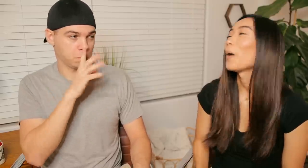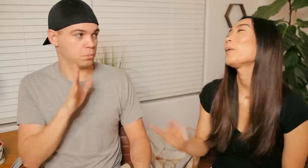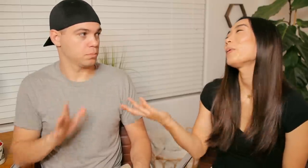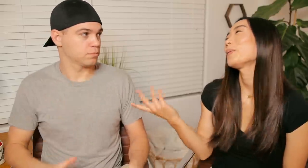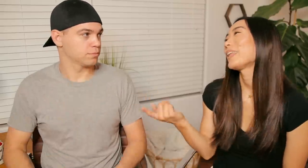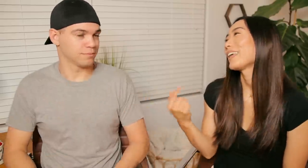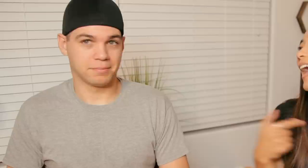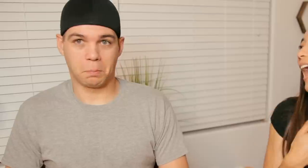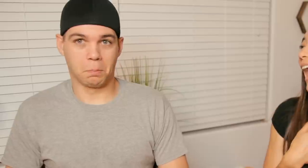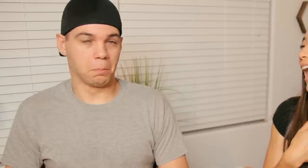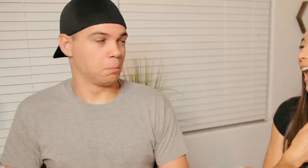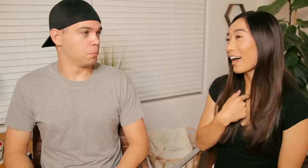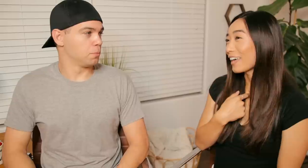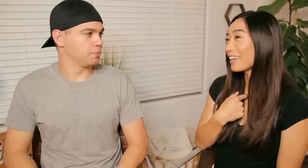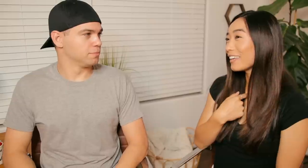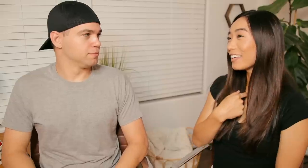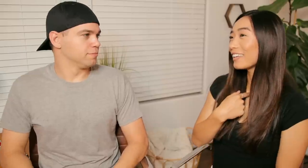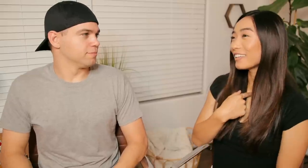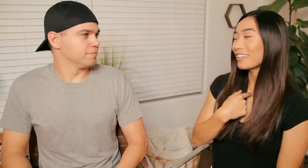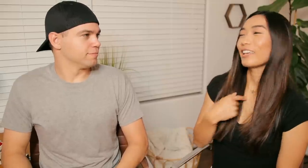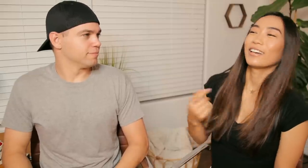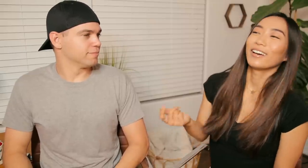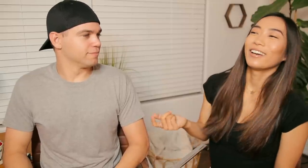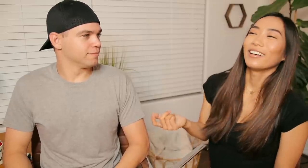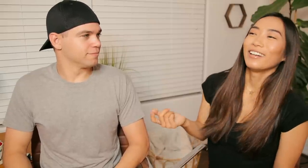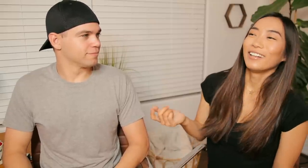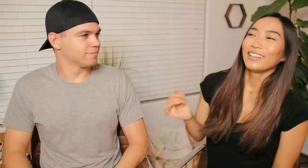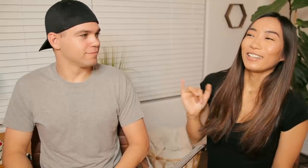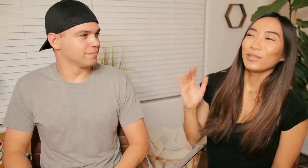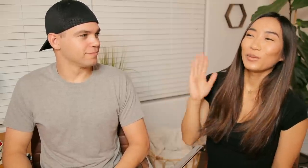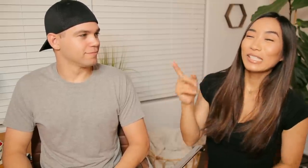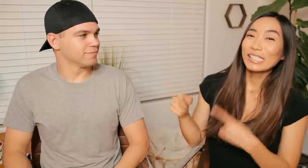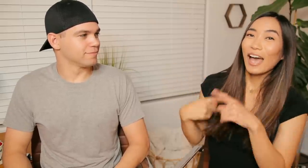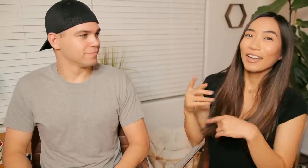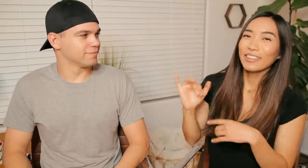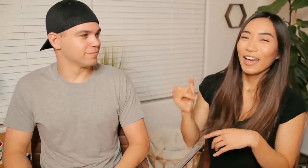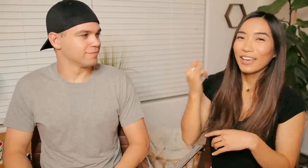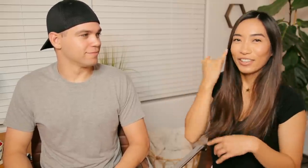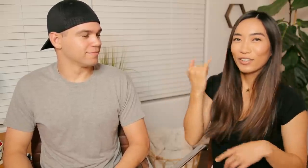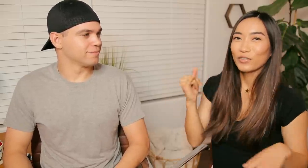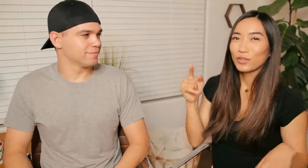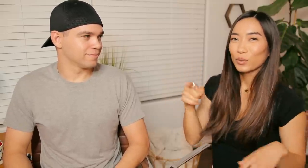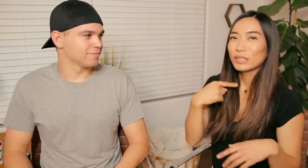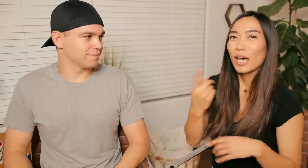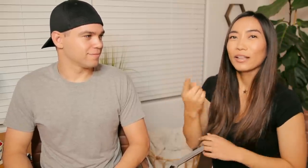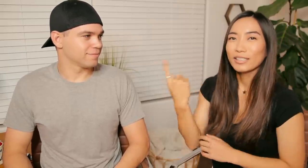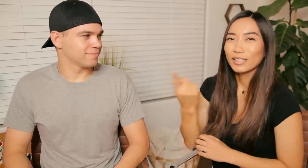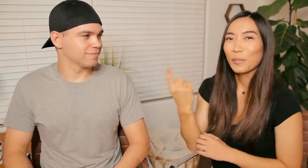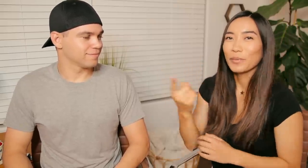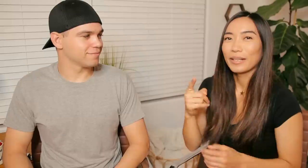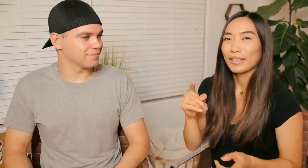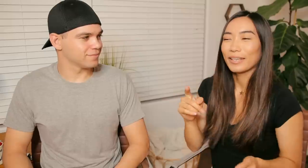E: oh like I like like you would sign that if you were telling somebody